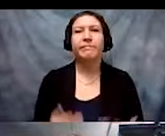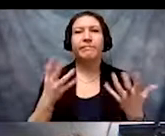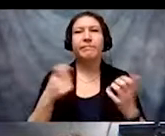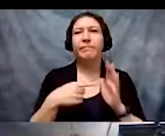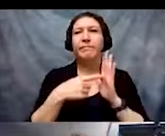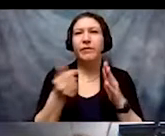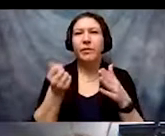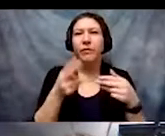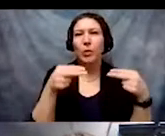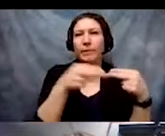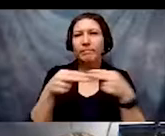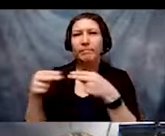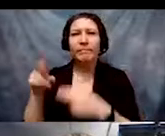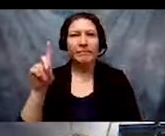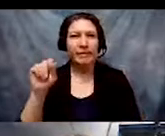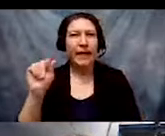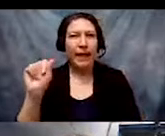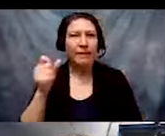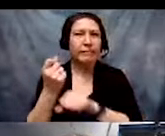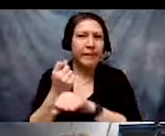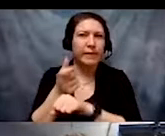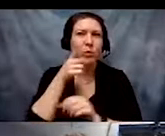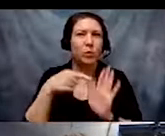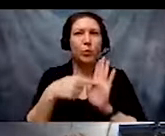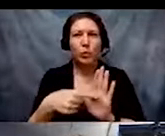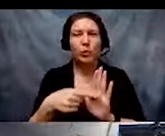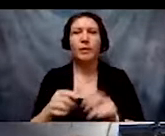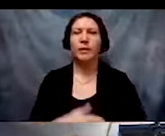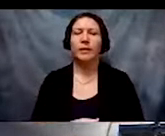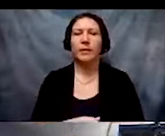data about how racism